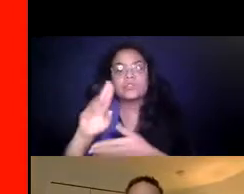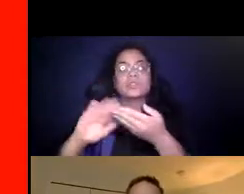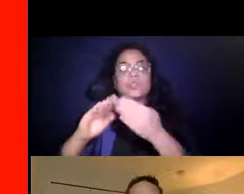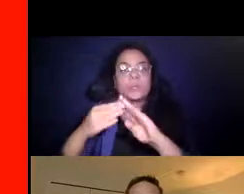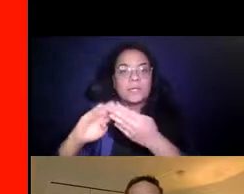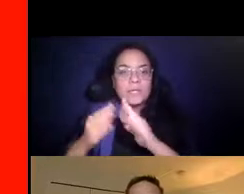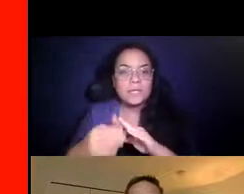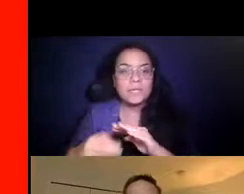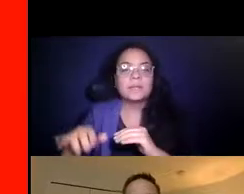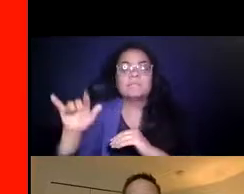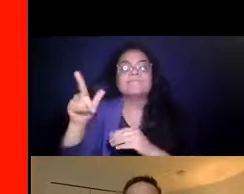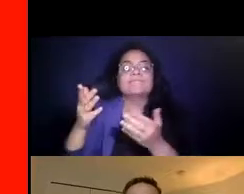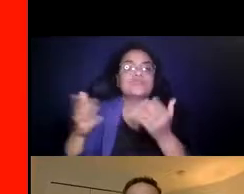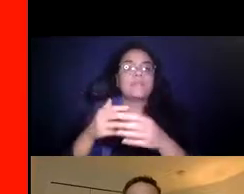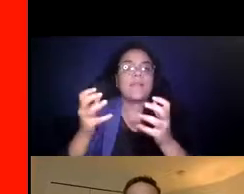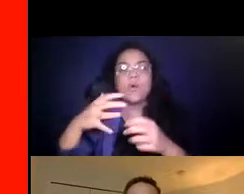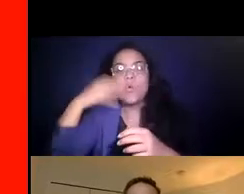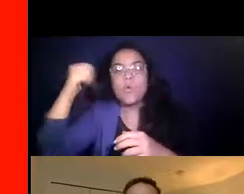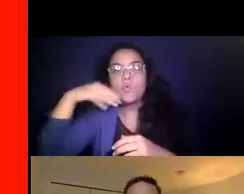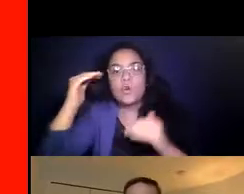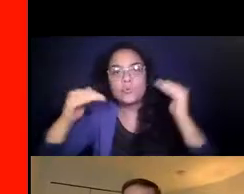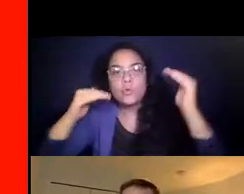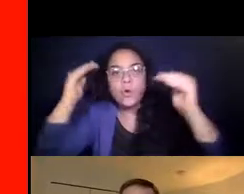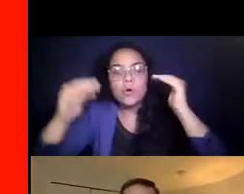and they serve a lot of older adults, people with